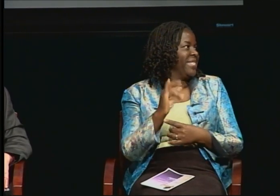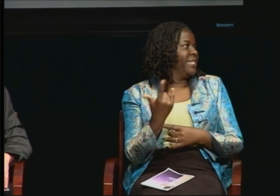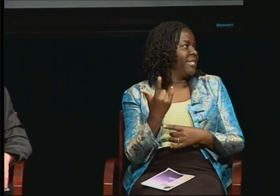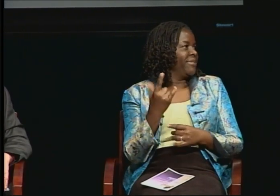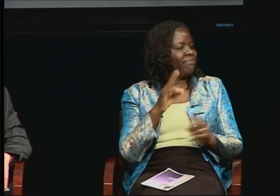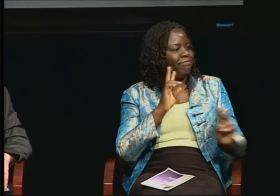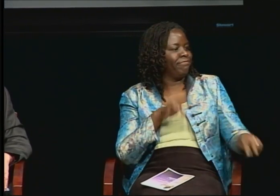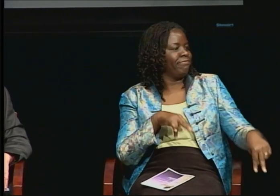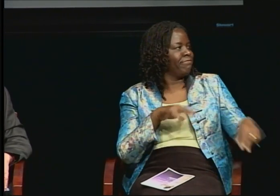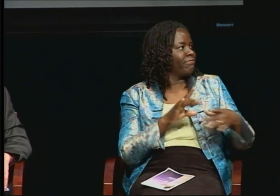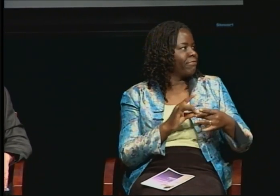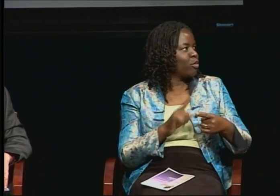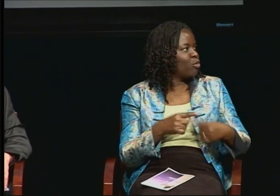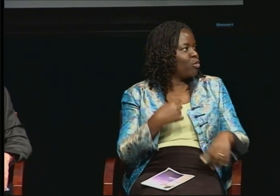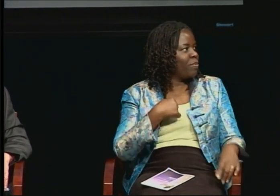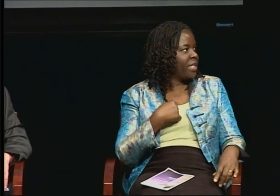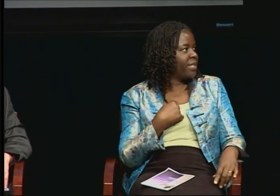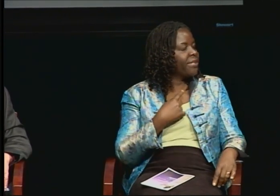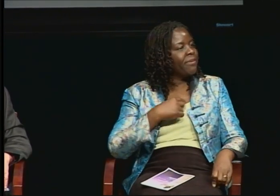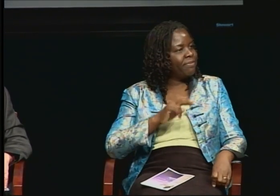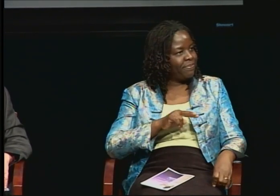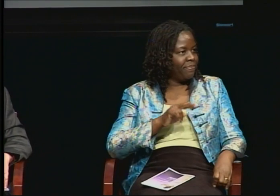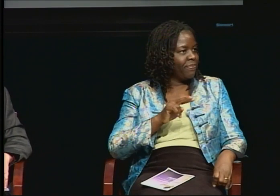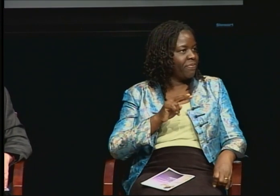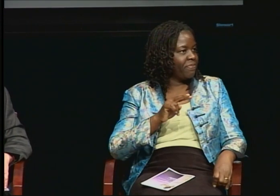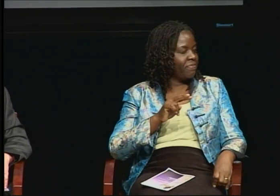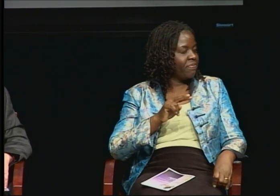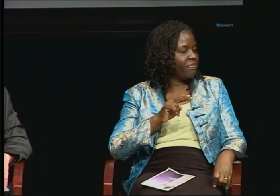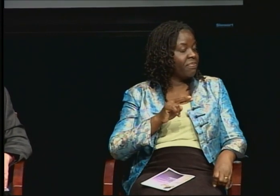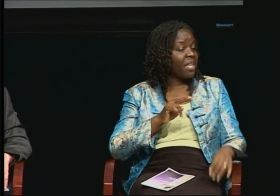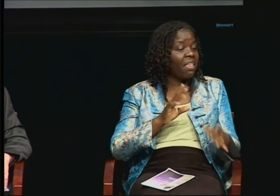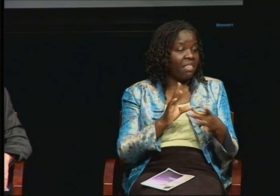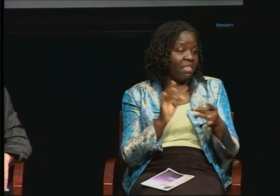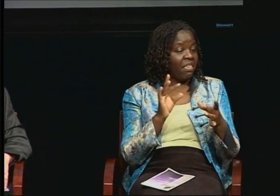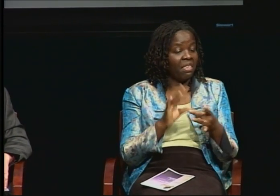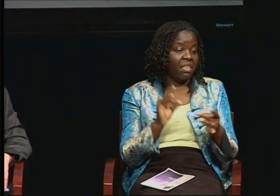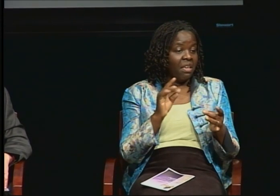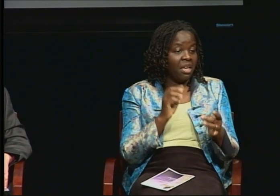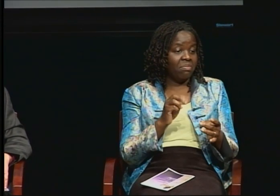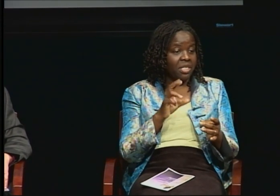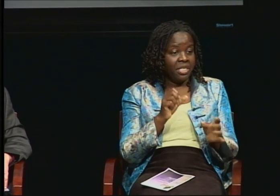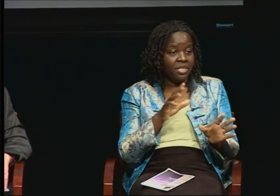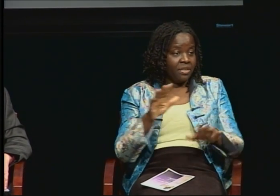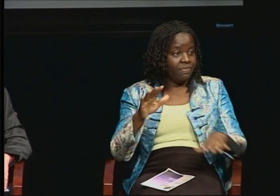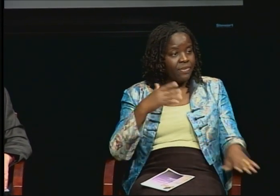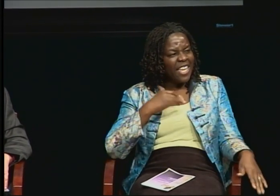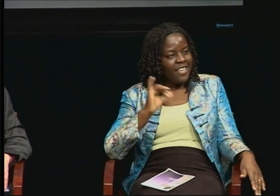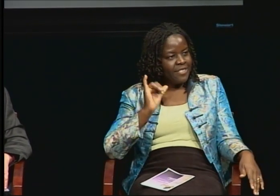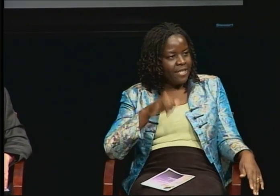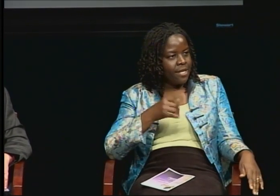And so sometimes they says Ms. Rashid. And I say: You know what? That's Doctor to you.